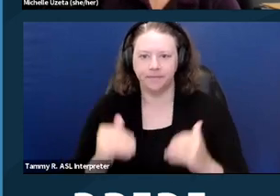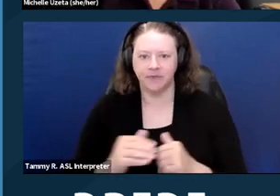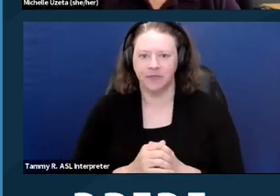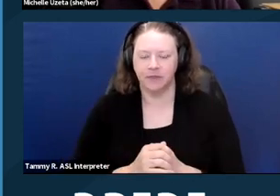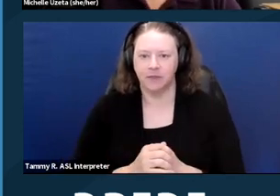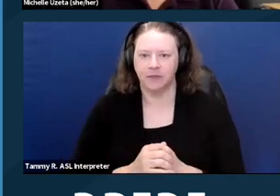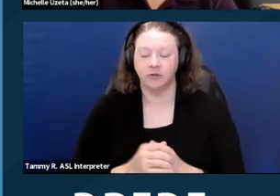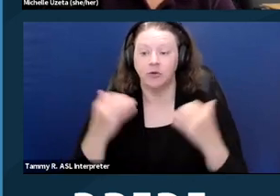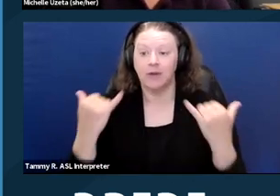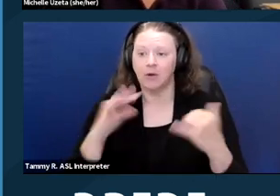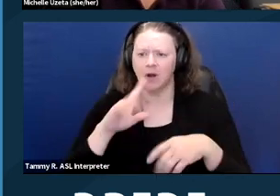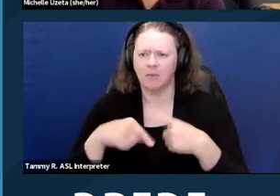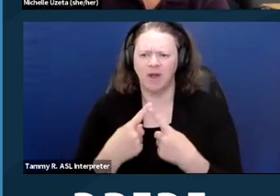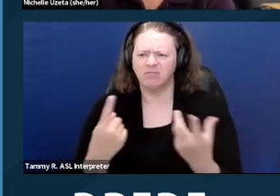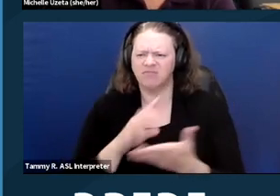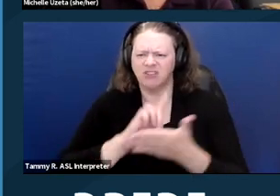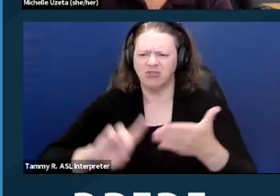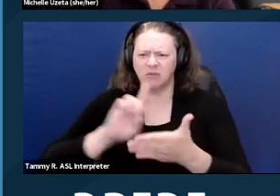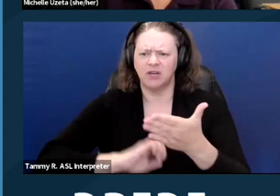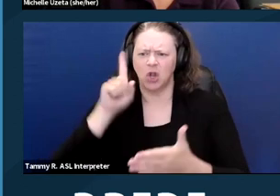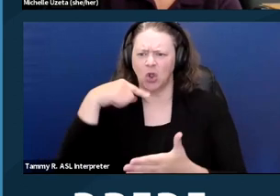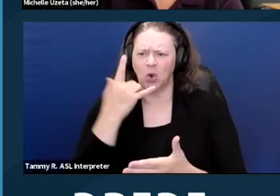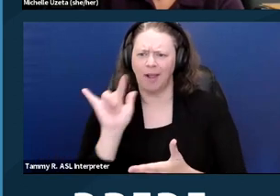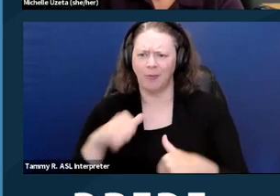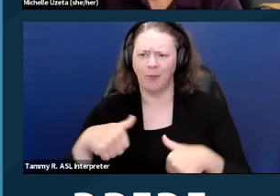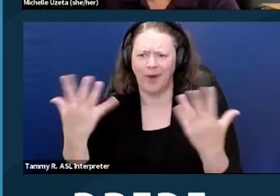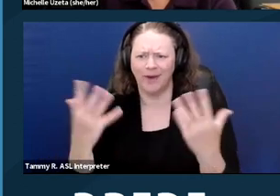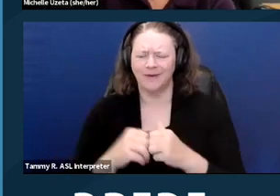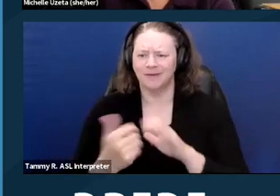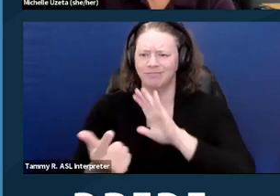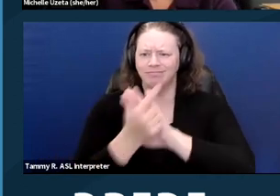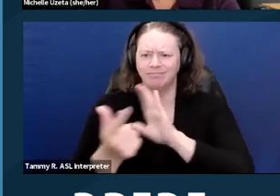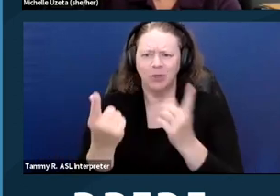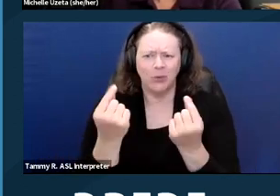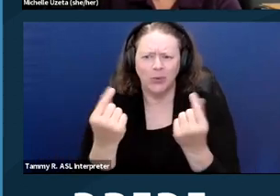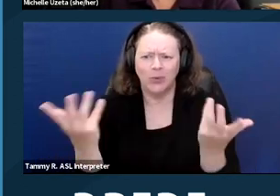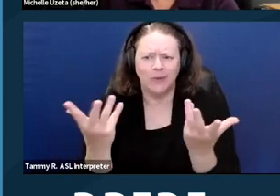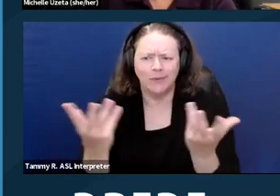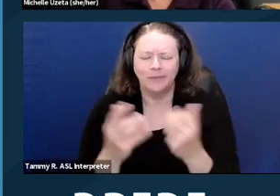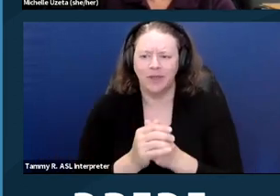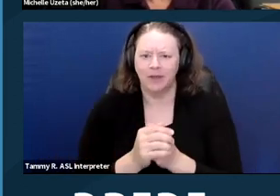So now we're talking about what does discrimination look like? What are the prohibited practices under these laws?